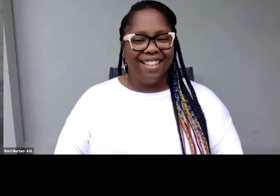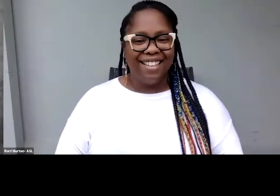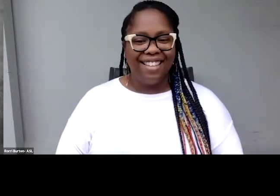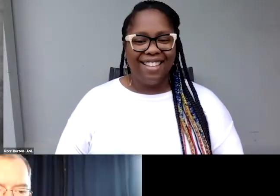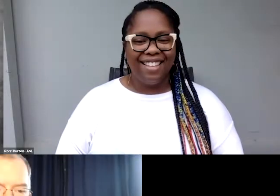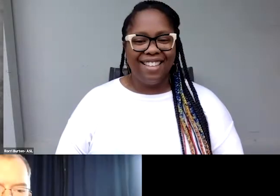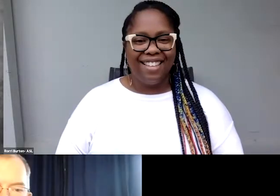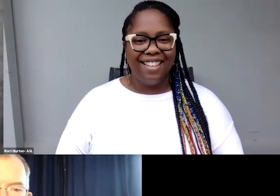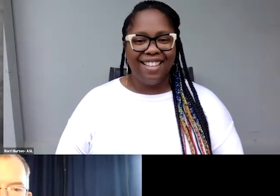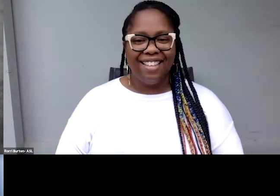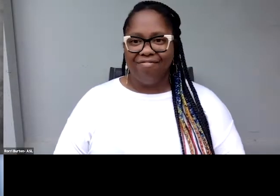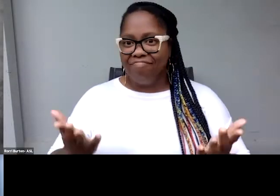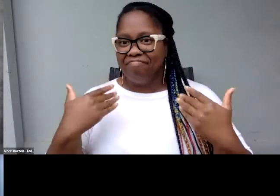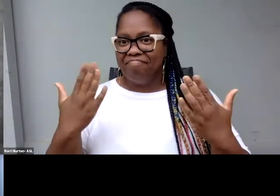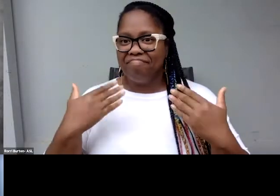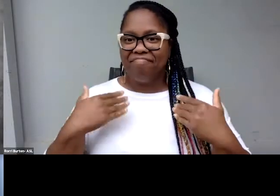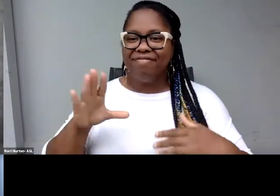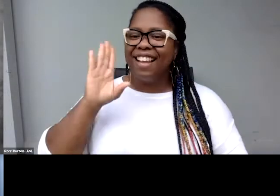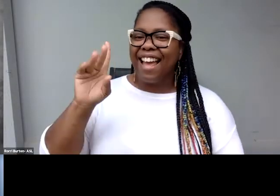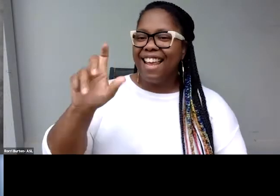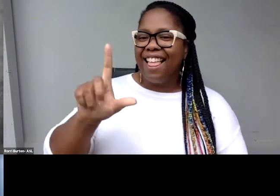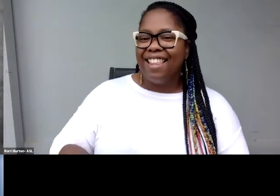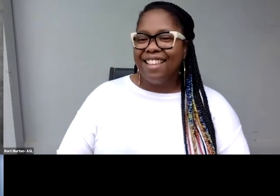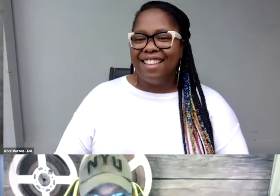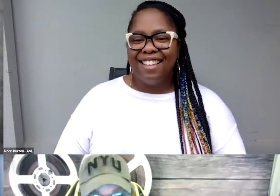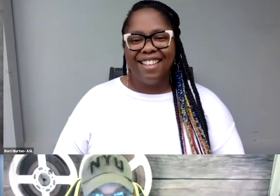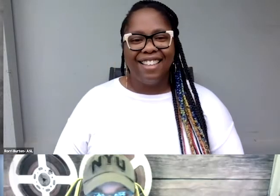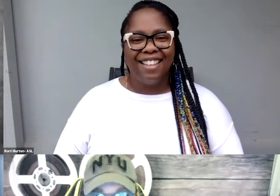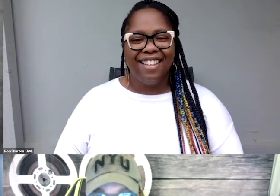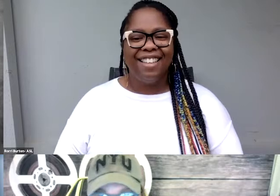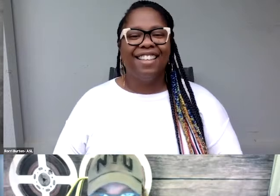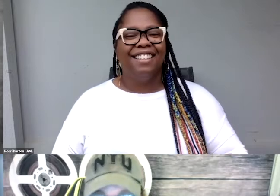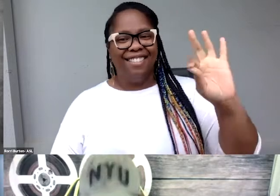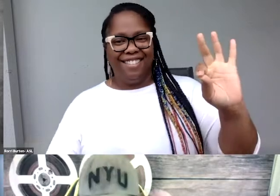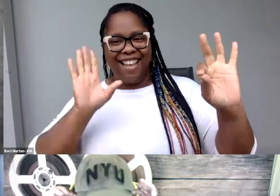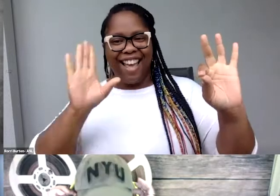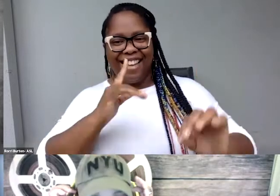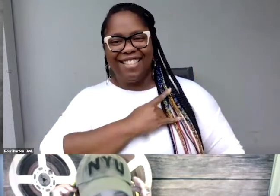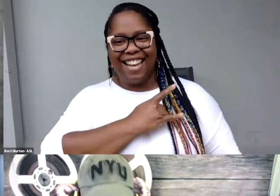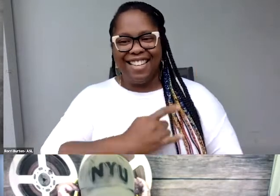You can come on screen. Hi, Dell. Hi, Jade.